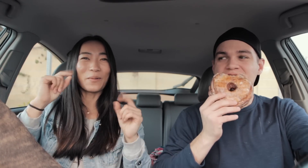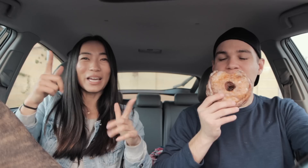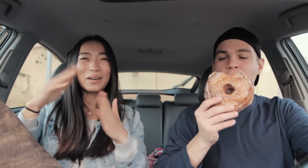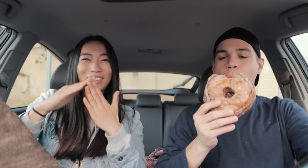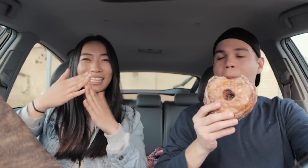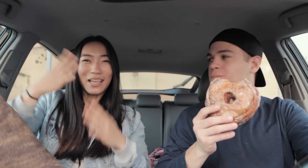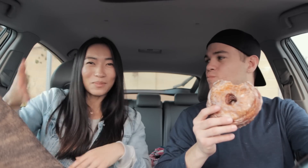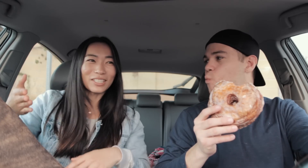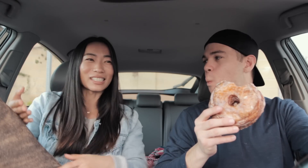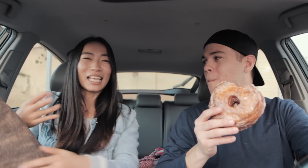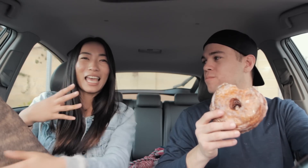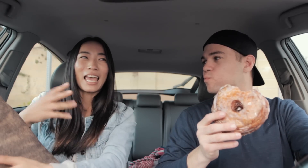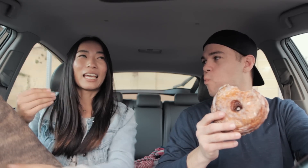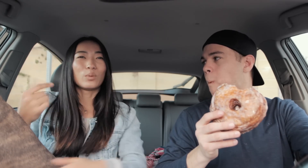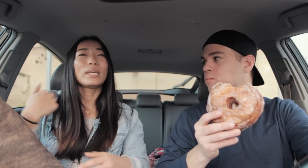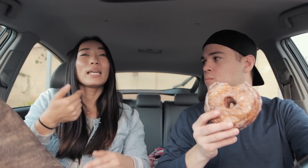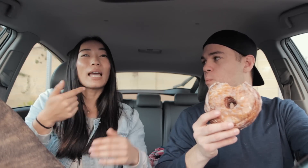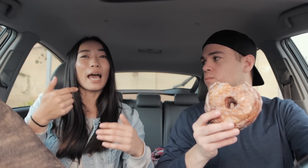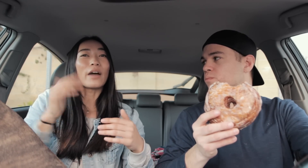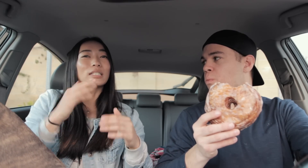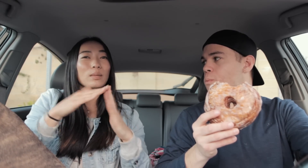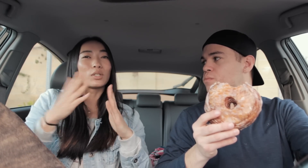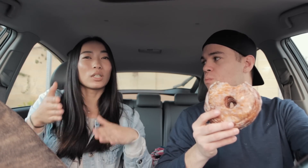he's gonna wake up the neighbors and we our neighborhood